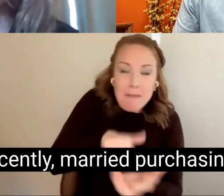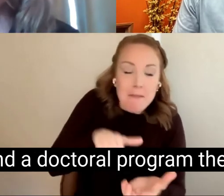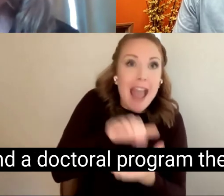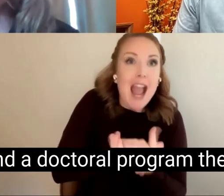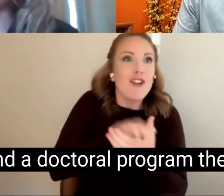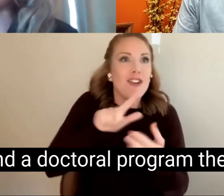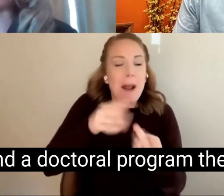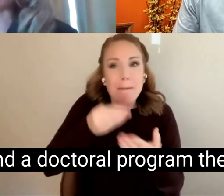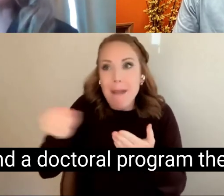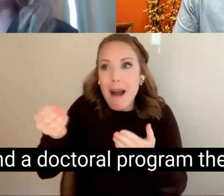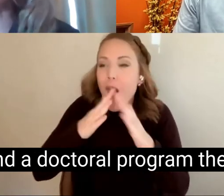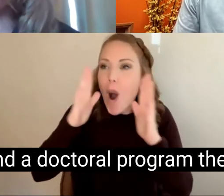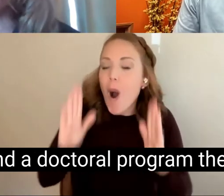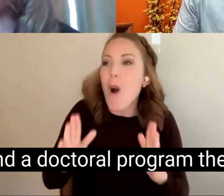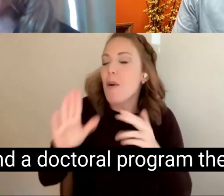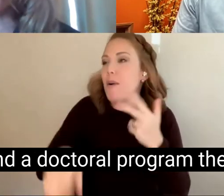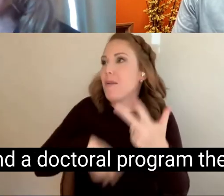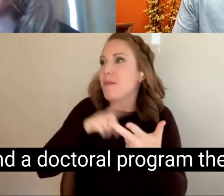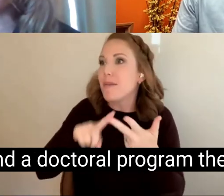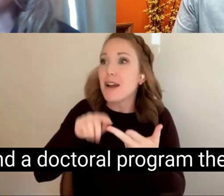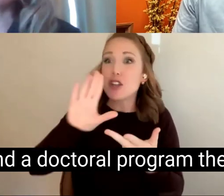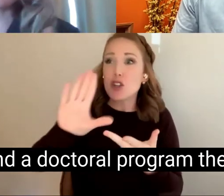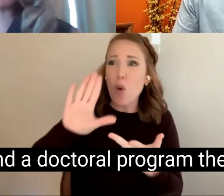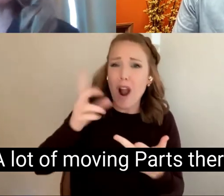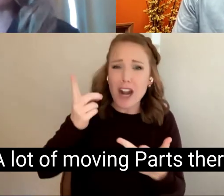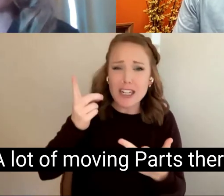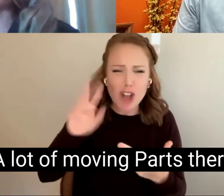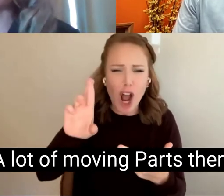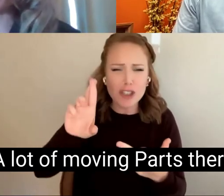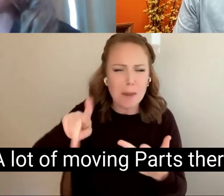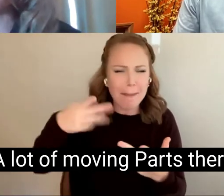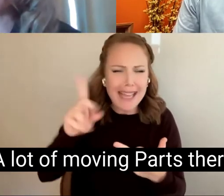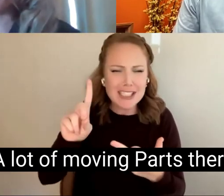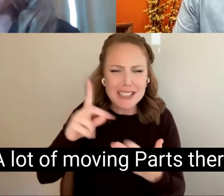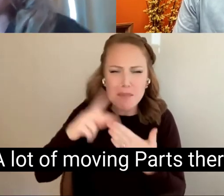and a doctoral program there. A lot of moving Parts there.